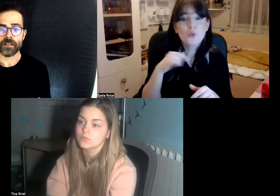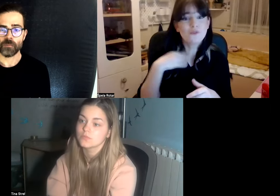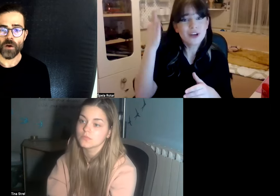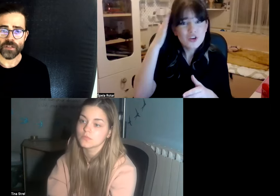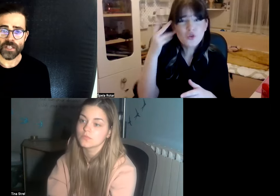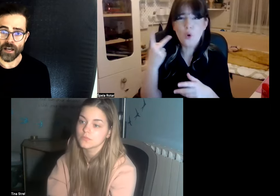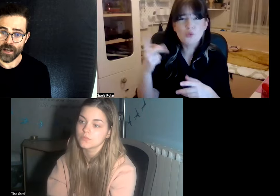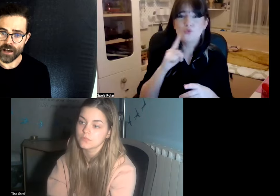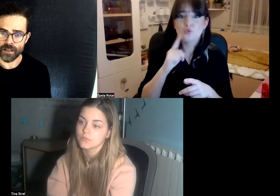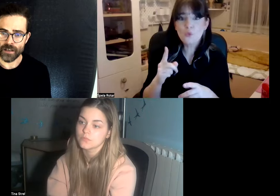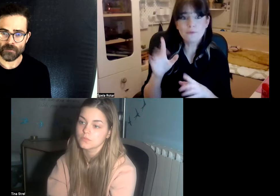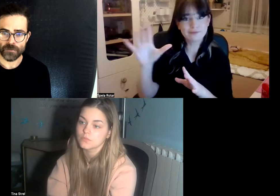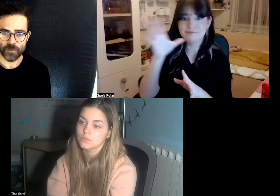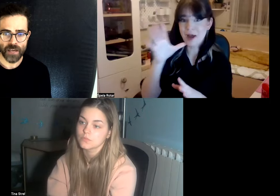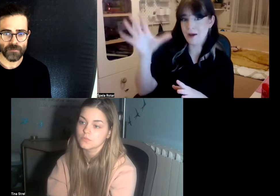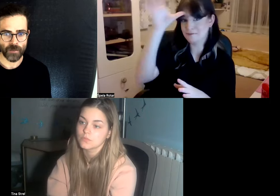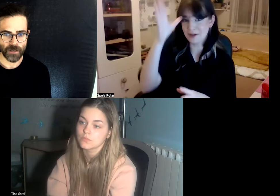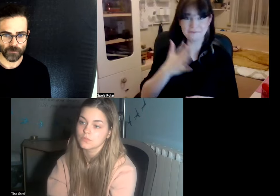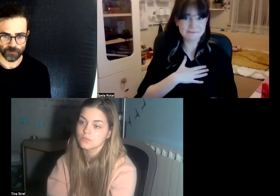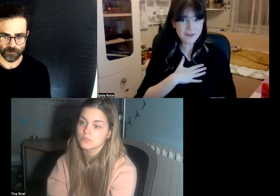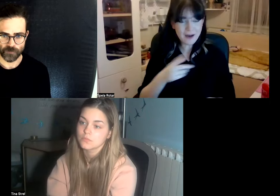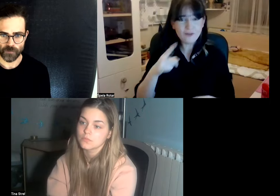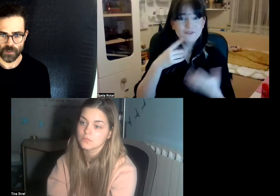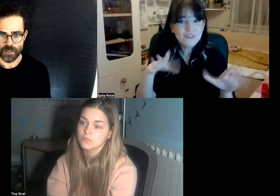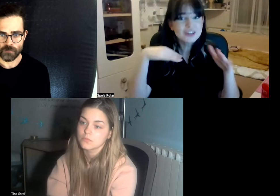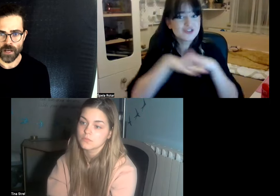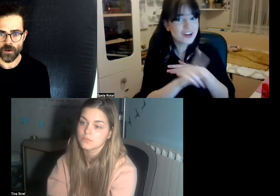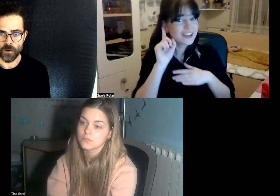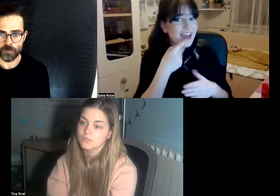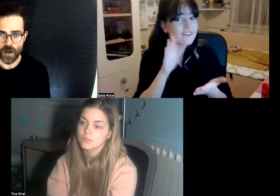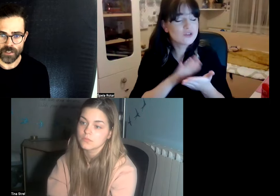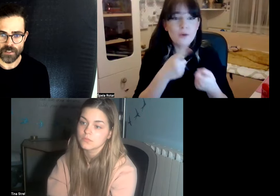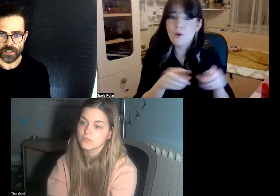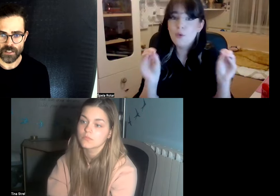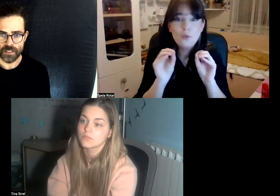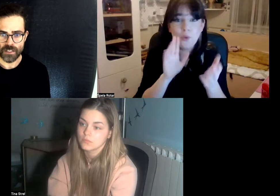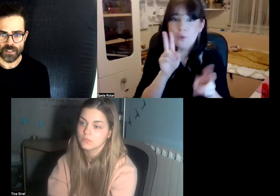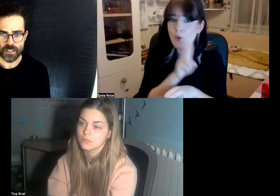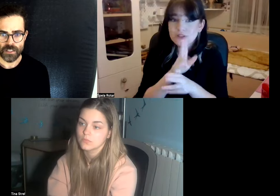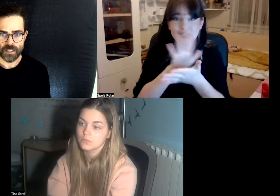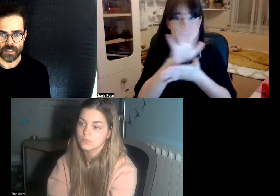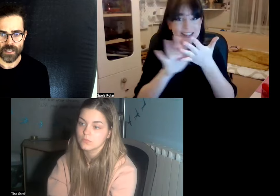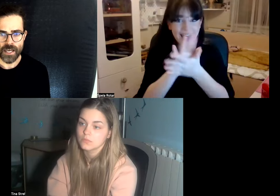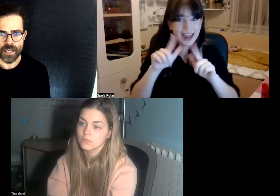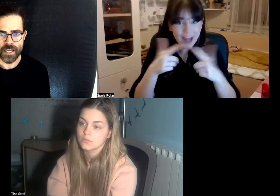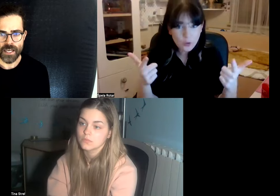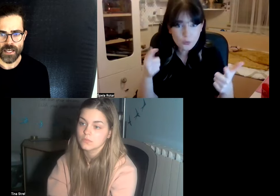both Tina and I come from a death family my own parents they